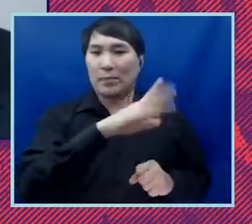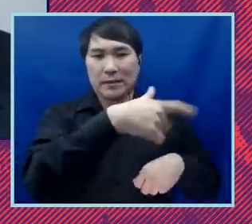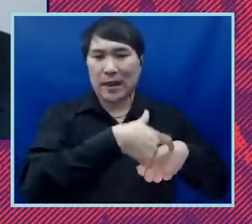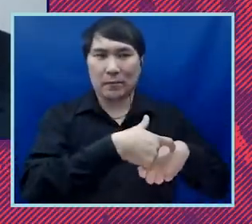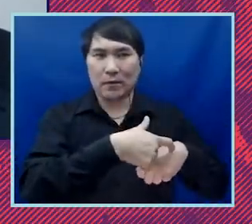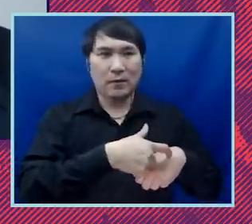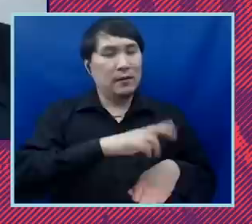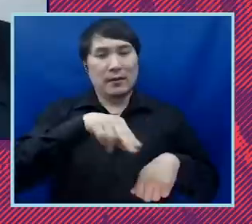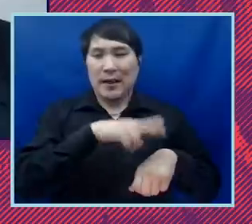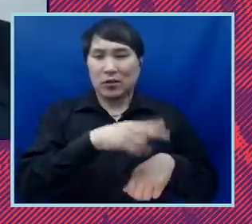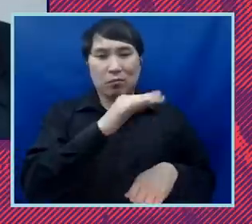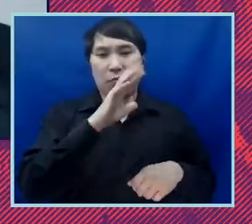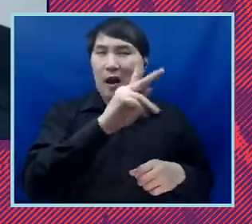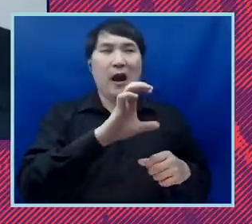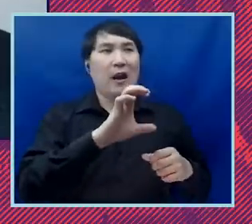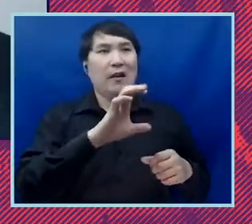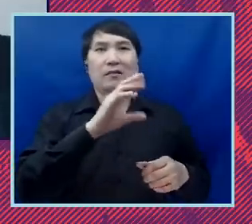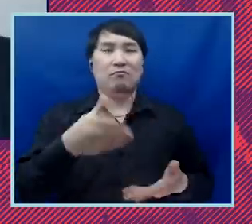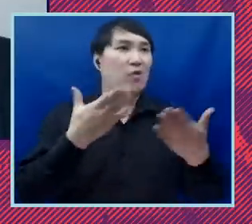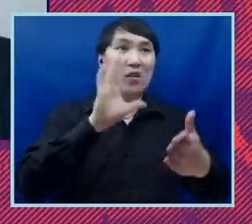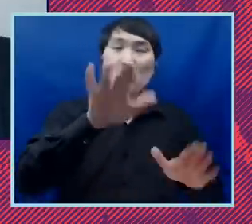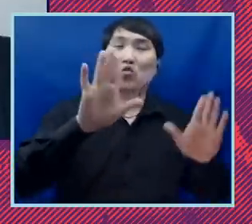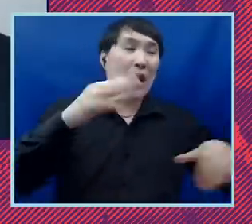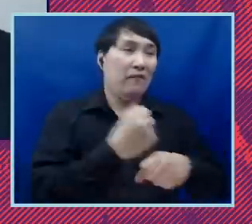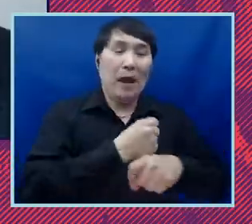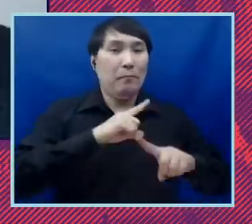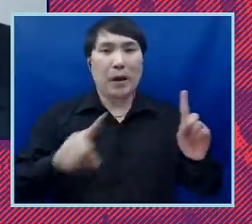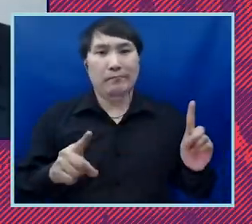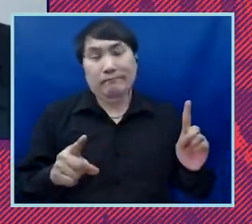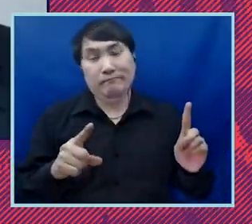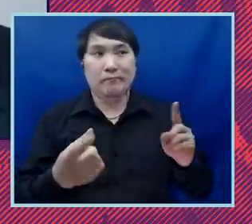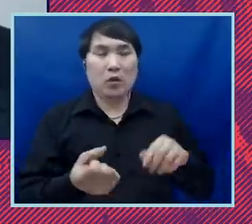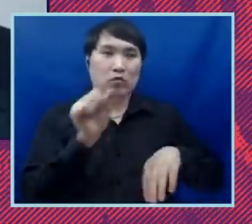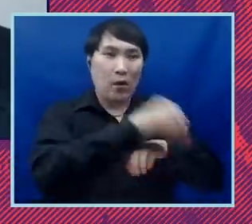Chase Strangio brought that great case and gave it a great fight. But finally it was reversed. Right.